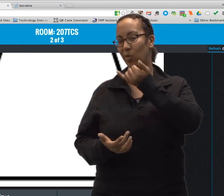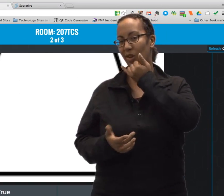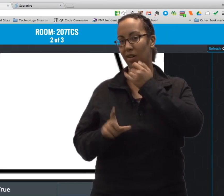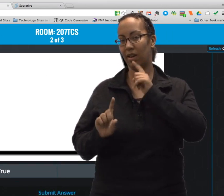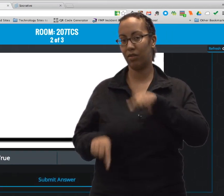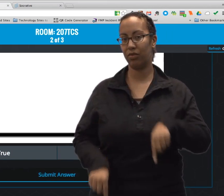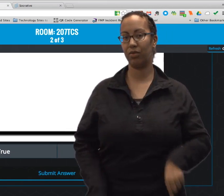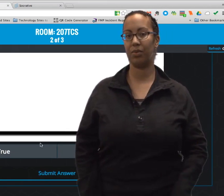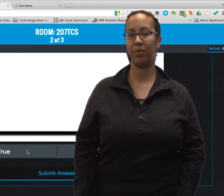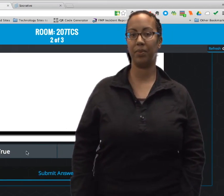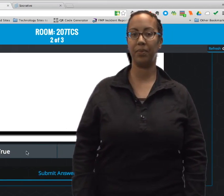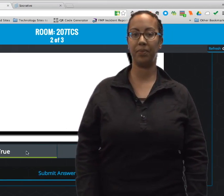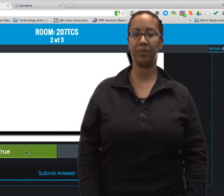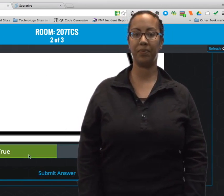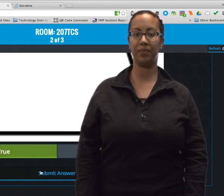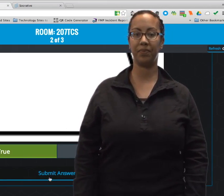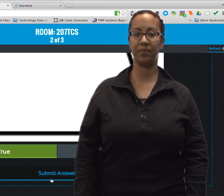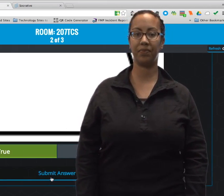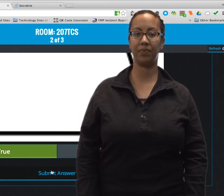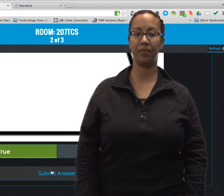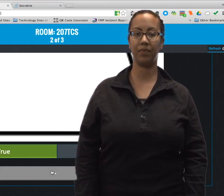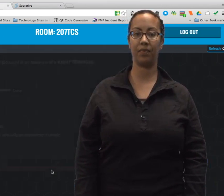Then the student will see that he or she got the answer wrong.